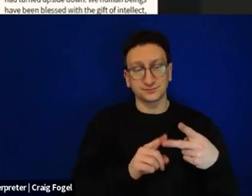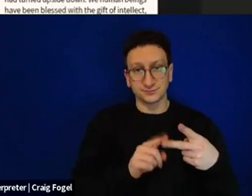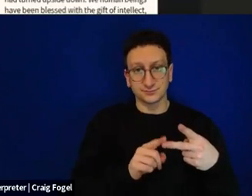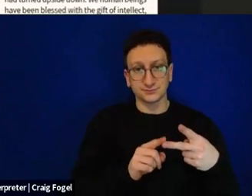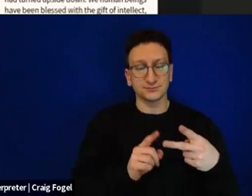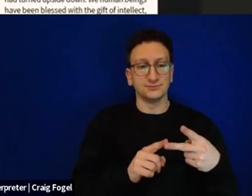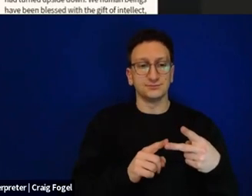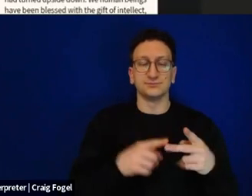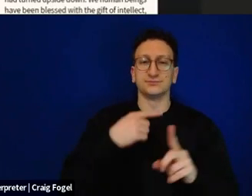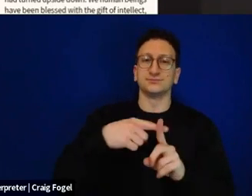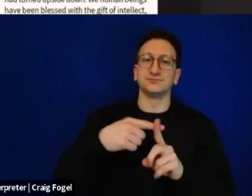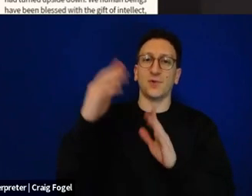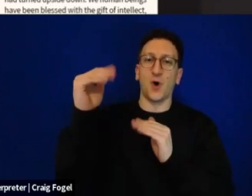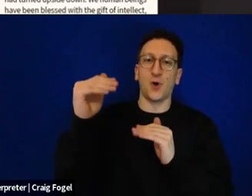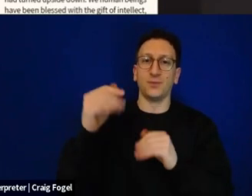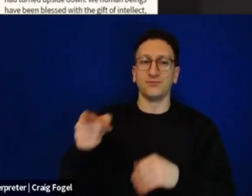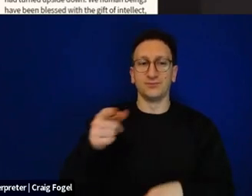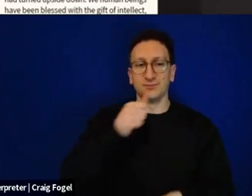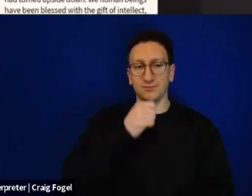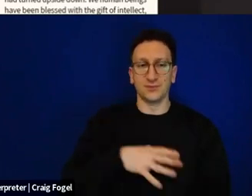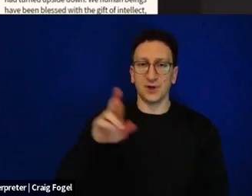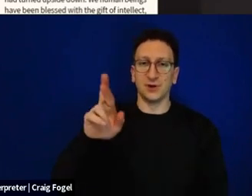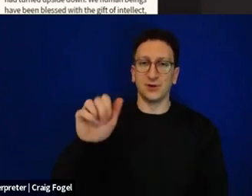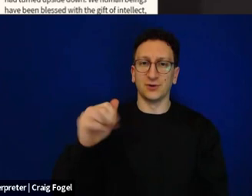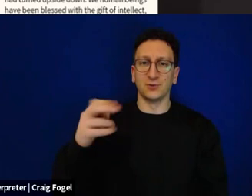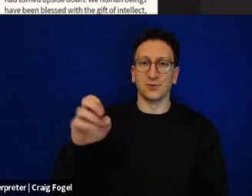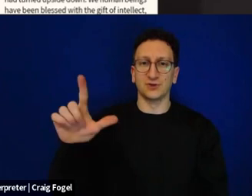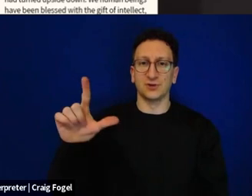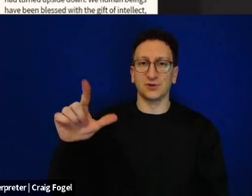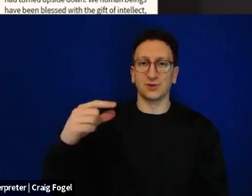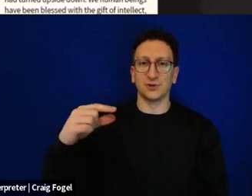of hope from families of hostages is Rachel Goldberg, who I mentioned before,